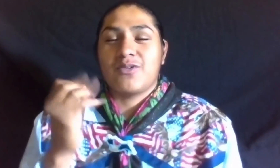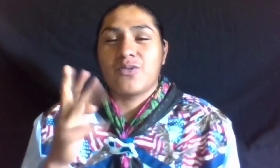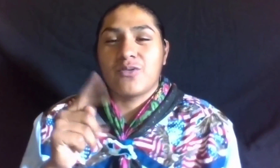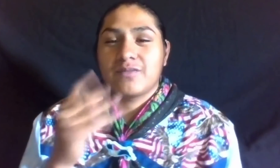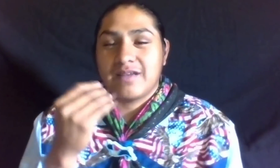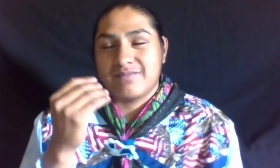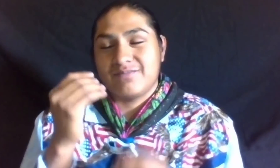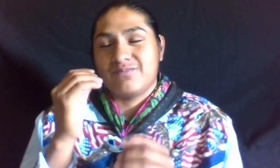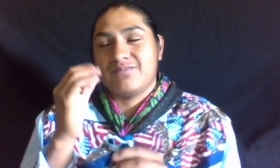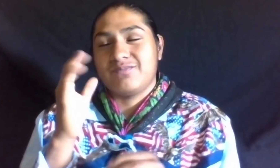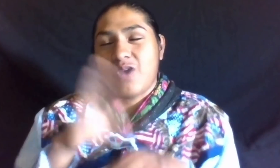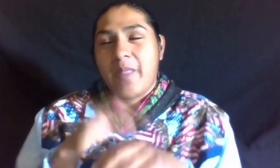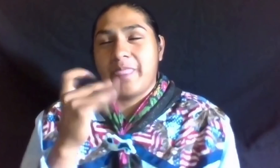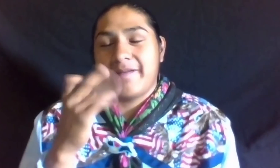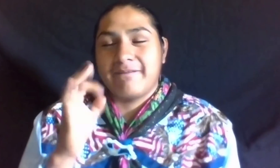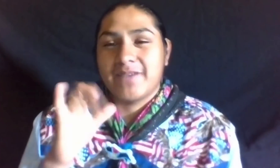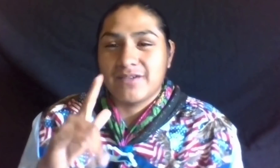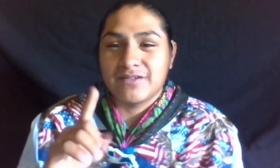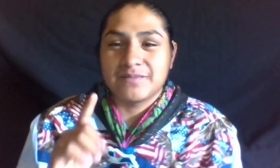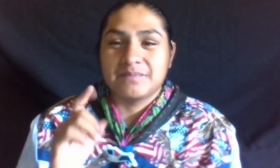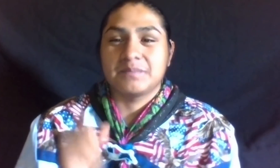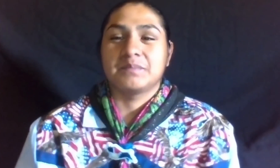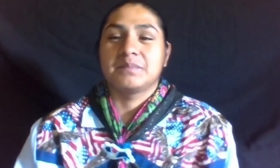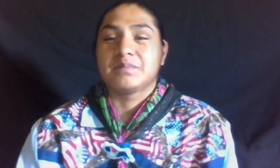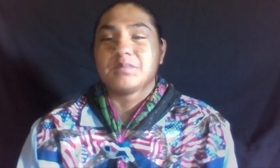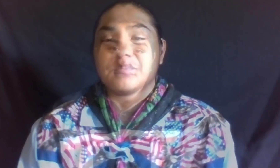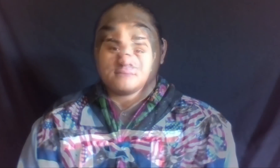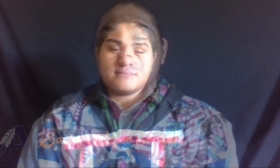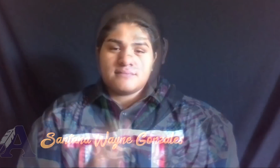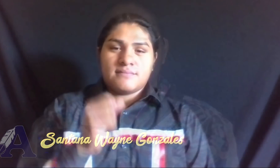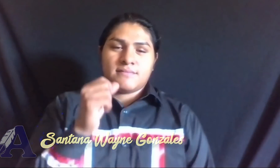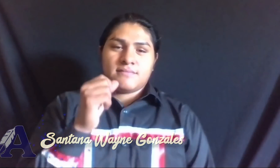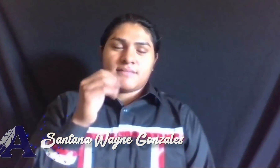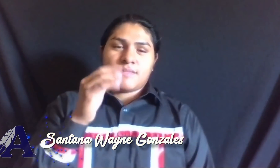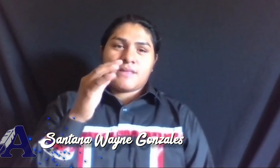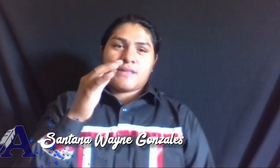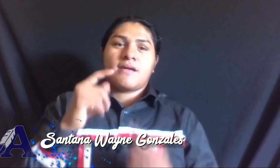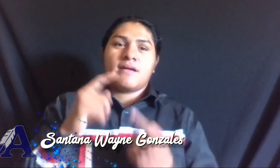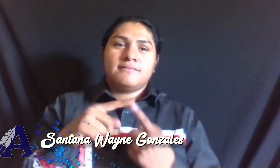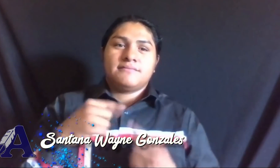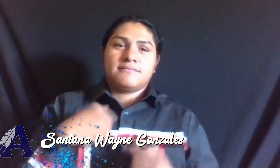AND OUT ON THE FIELD. ON-SCREEN IS SANTANA WAYNE GONZALEZ.